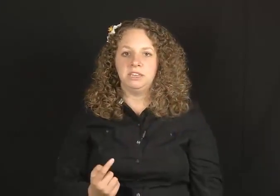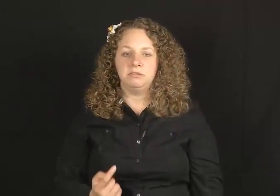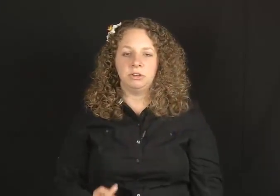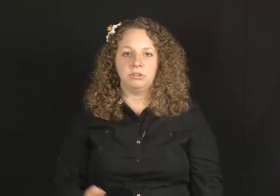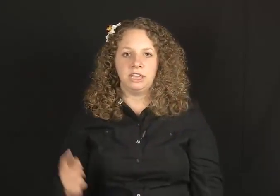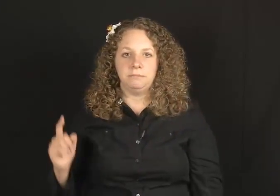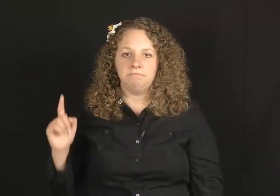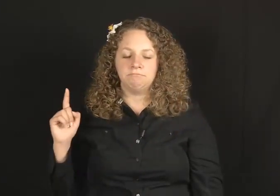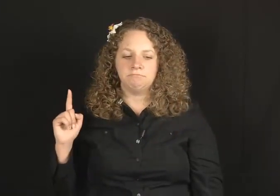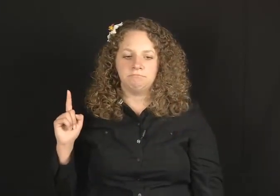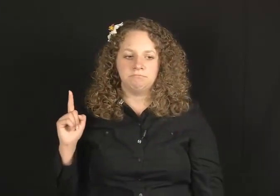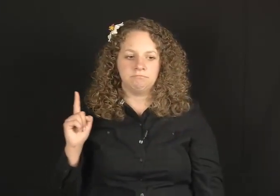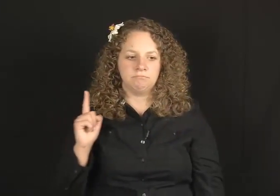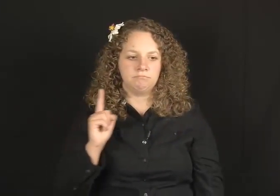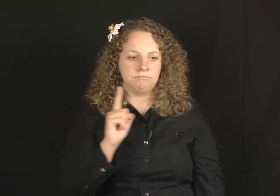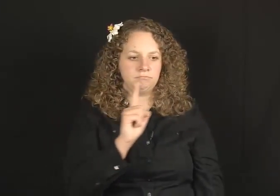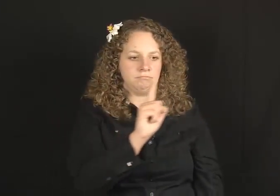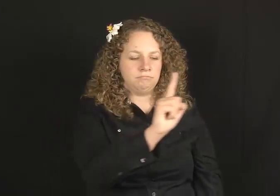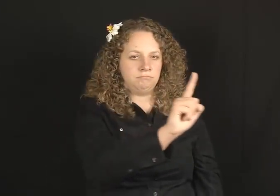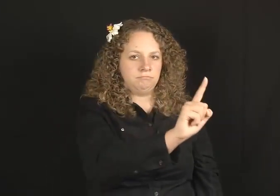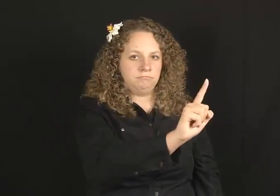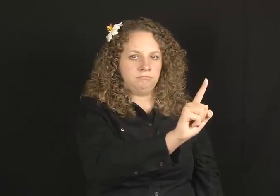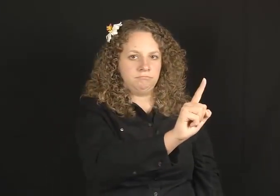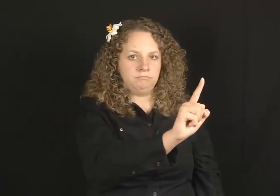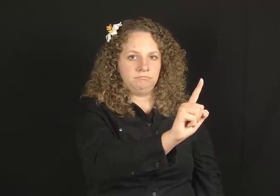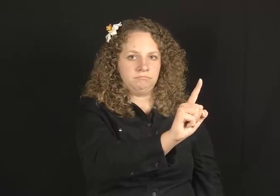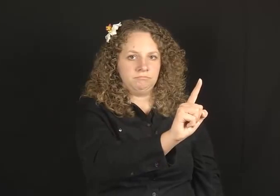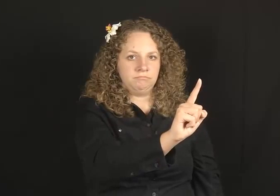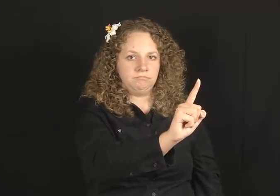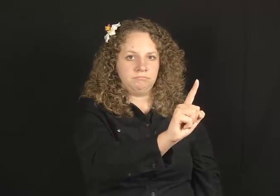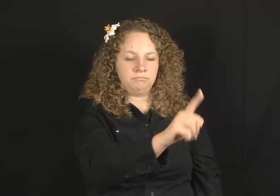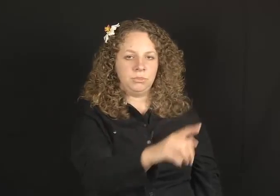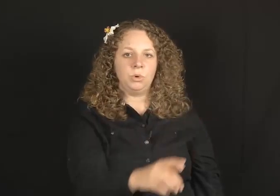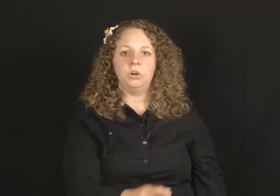ME GO TO HIM (from neutral forward to side).